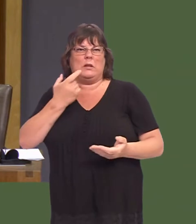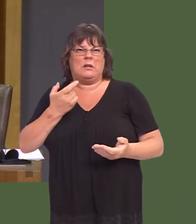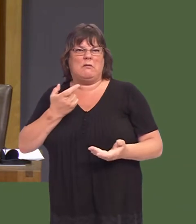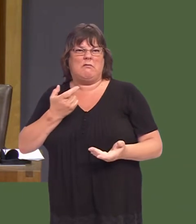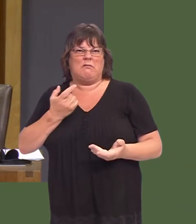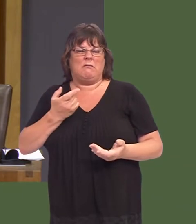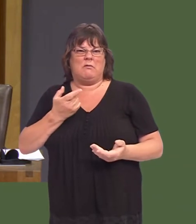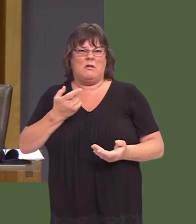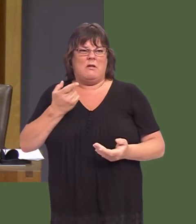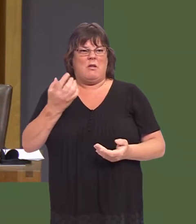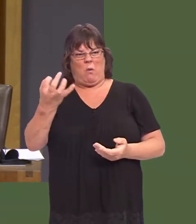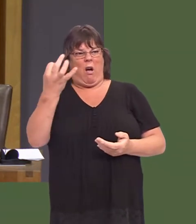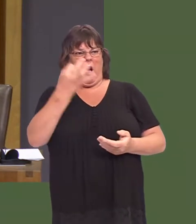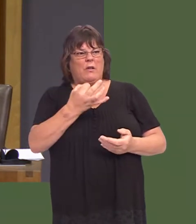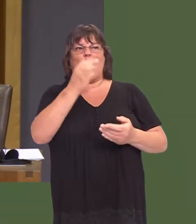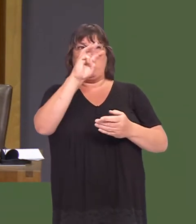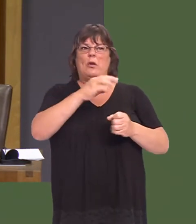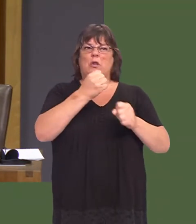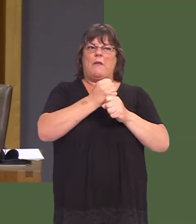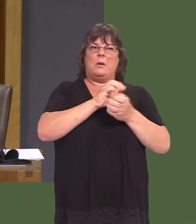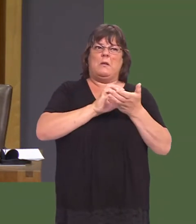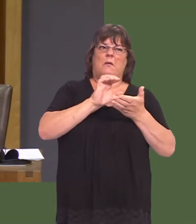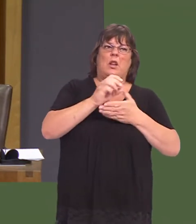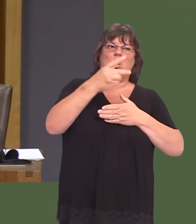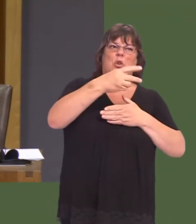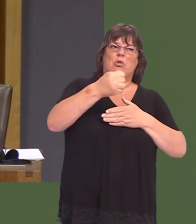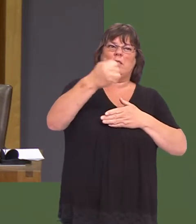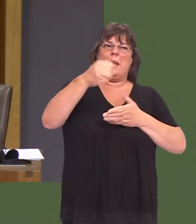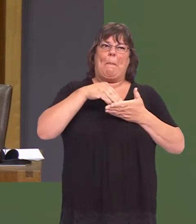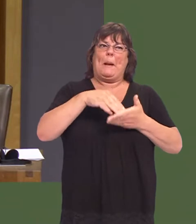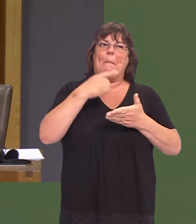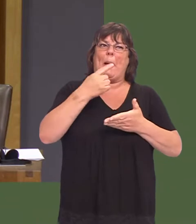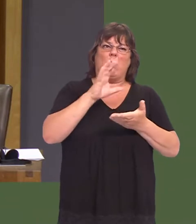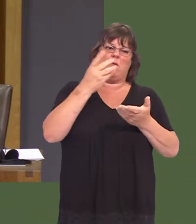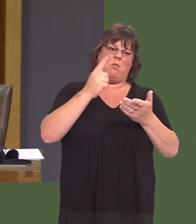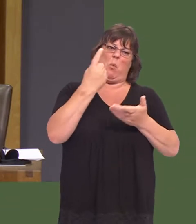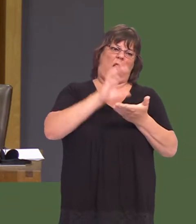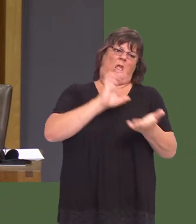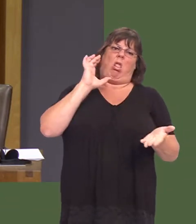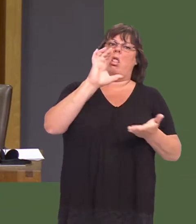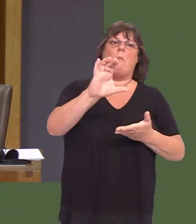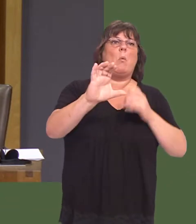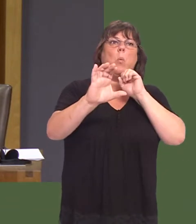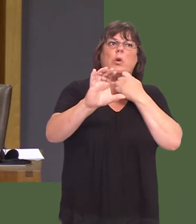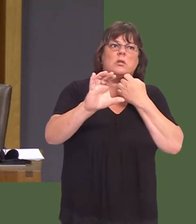You will never be called upon to provide £210 million in a single lump sum, and the £8